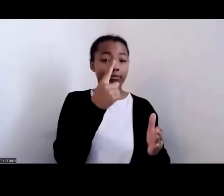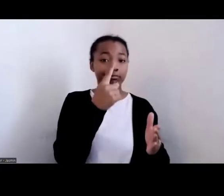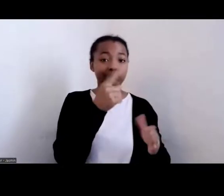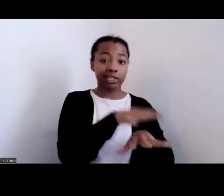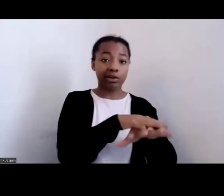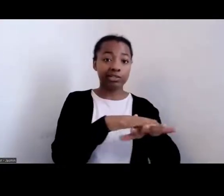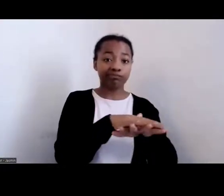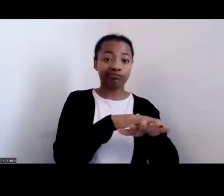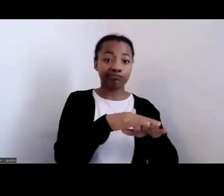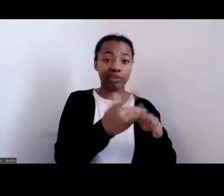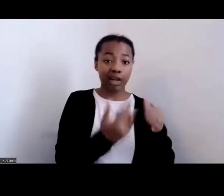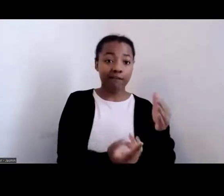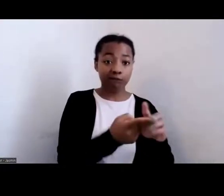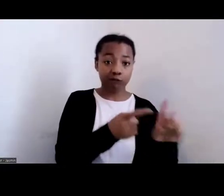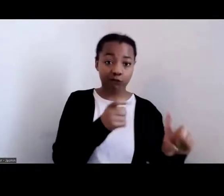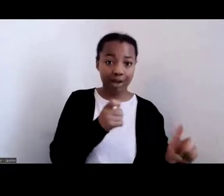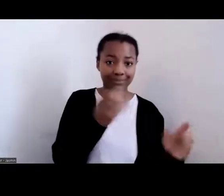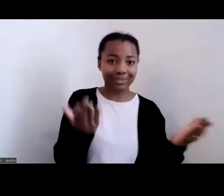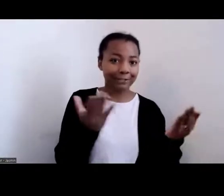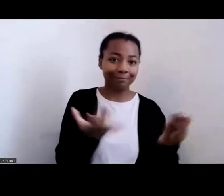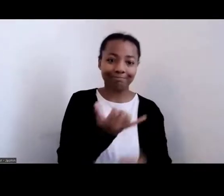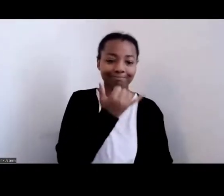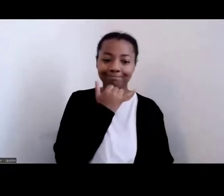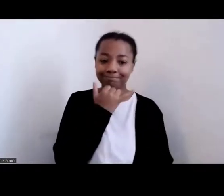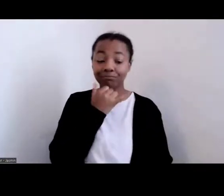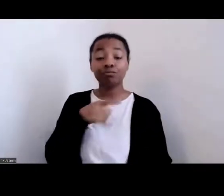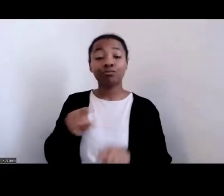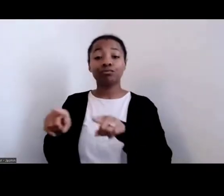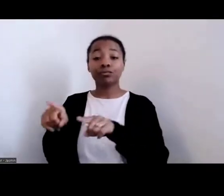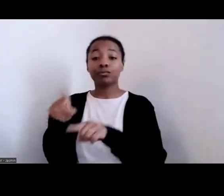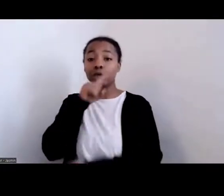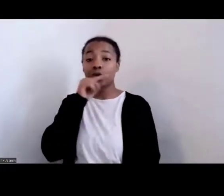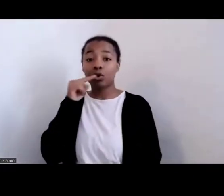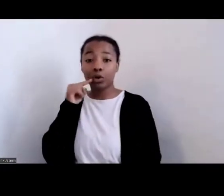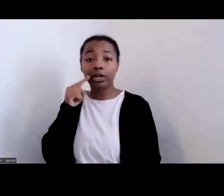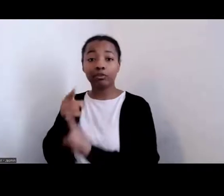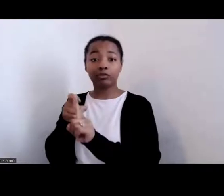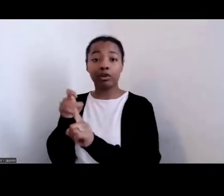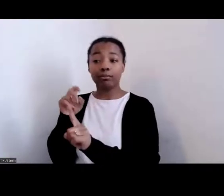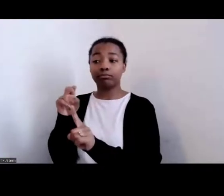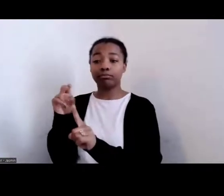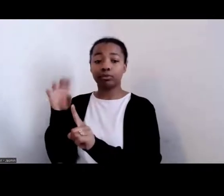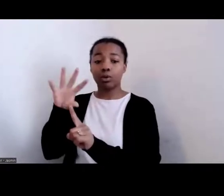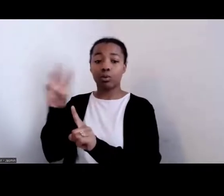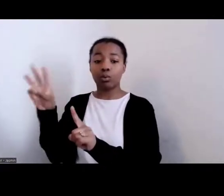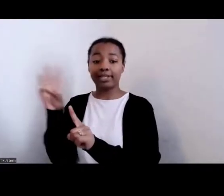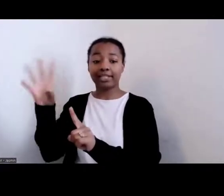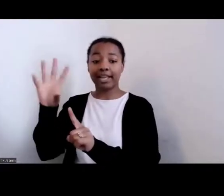Africa as well. Intermarriage and Natives sheltering people who escaped slavery was very common.